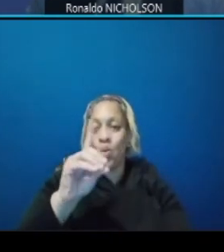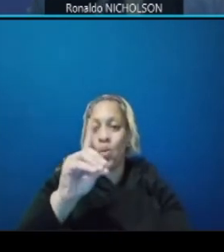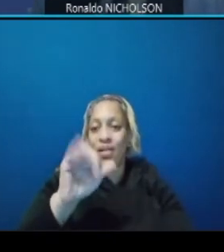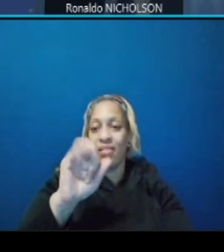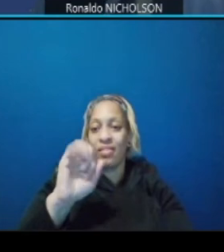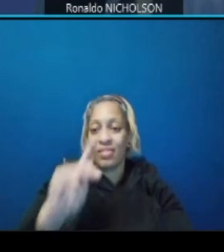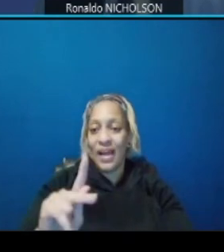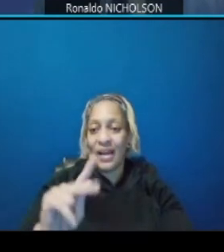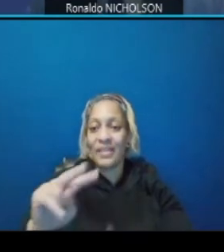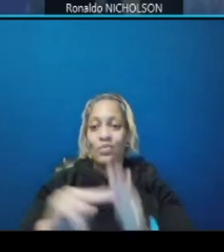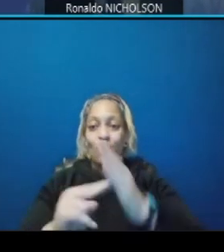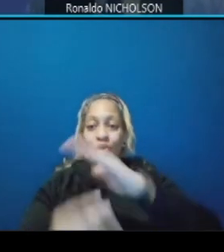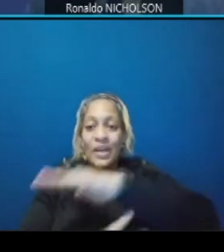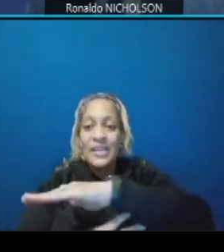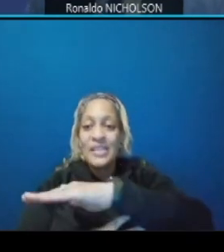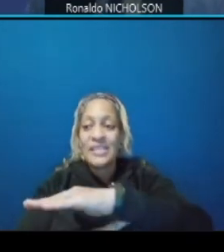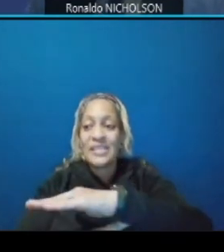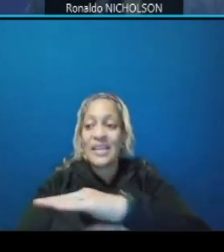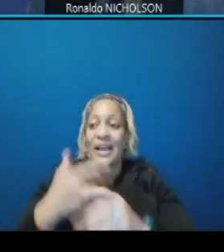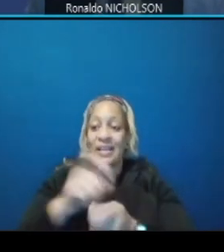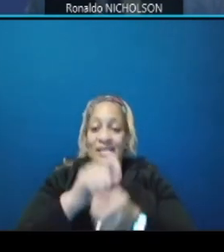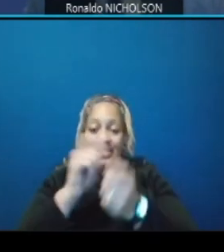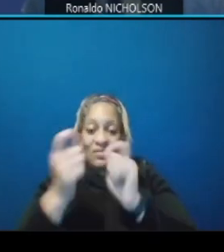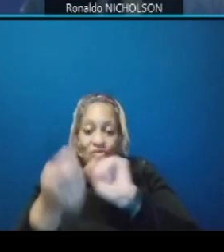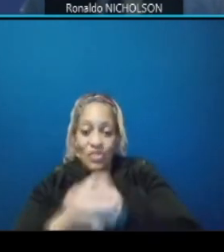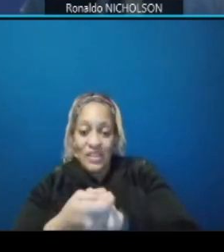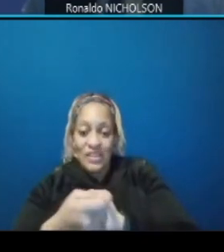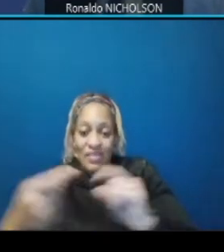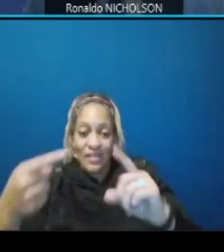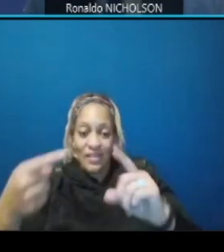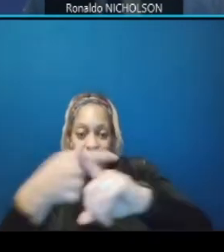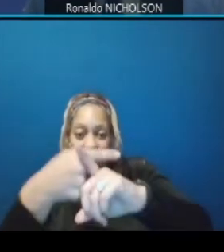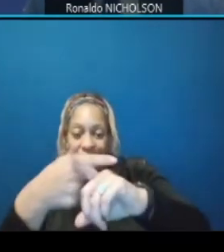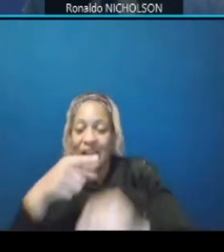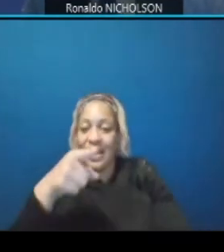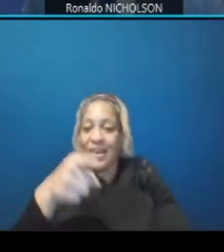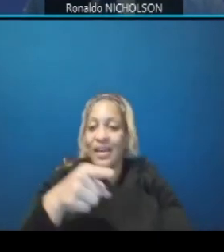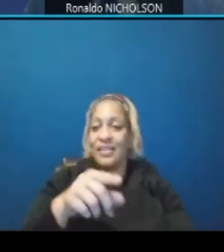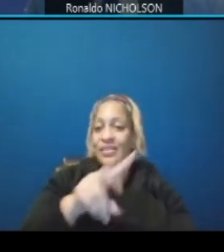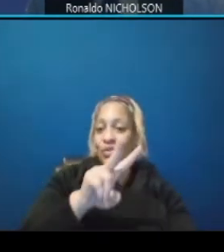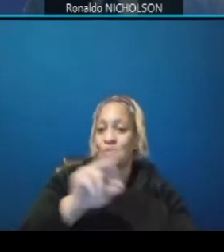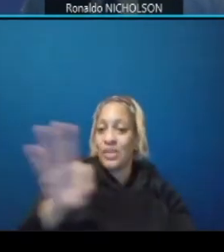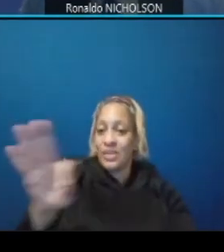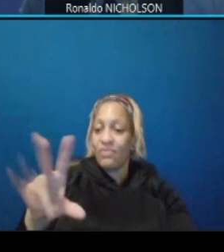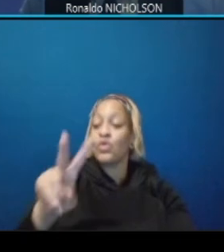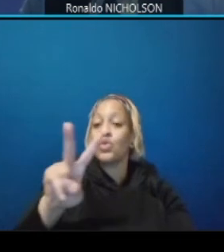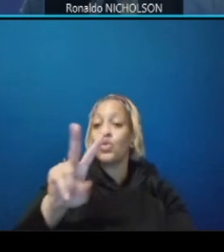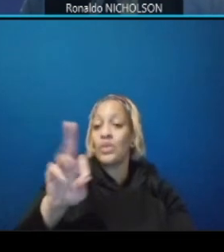at dc 295 in venning road but access to your communities will always be maintained